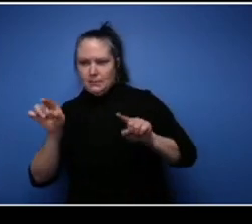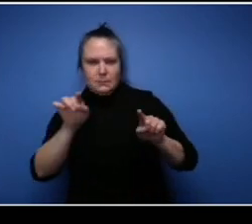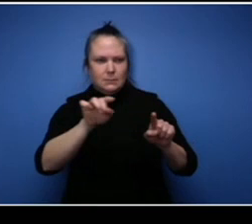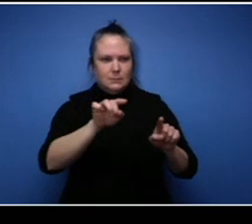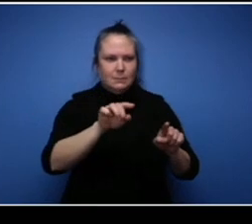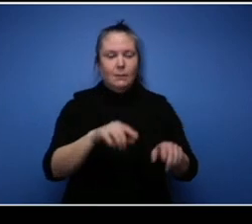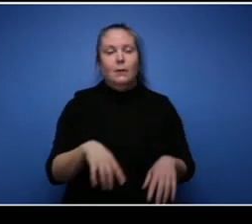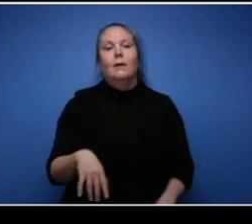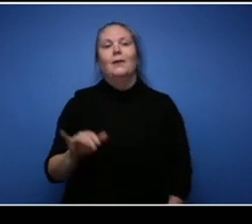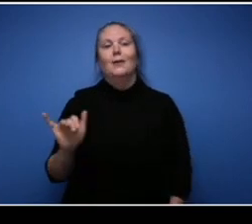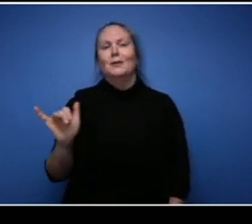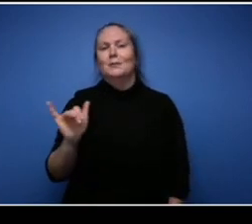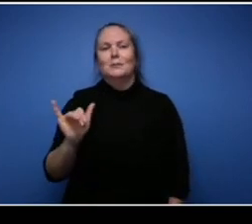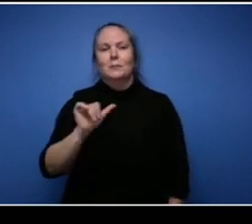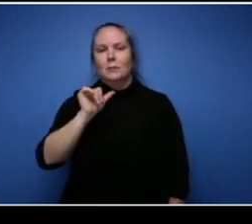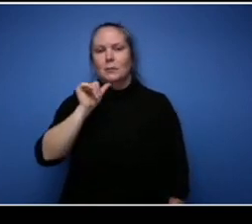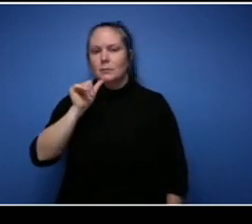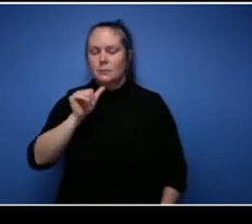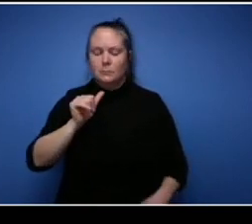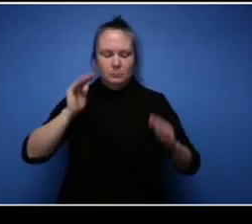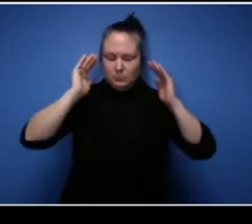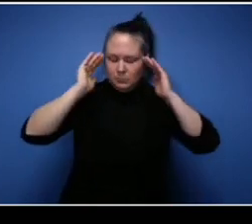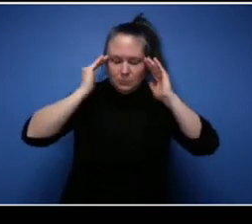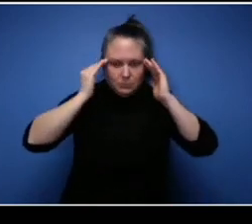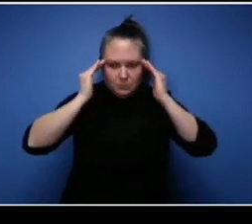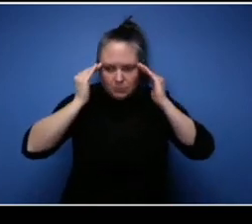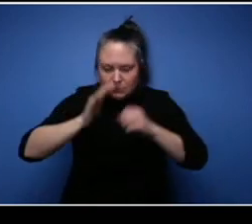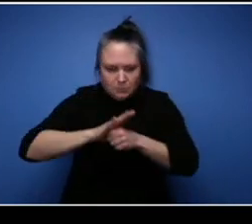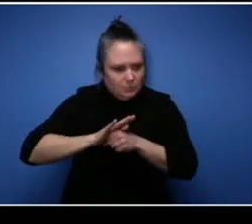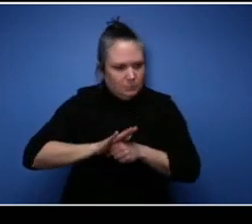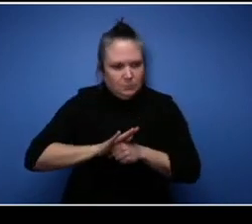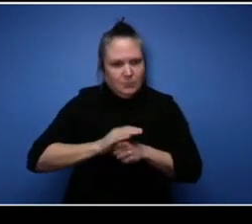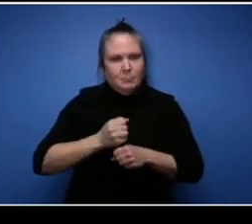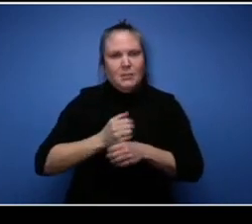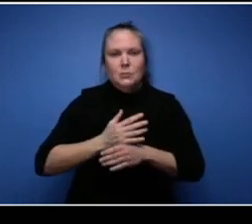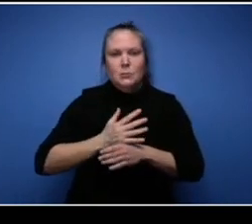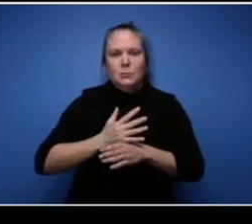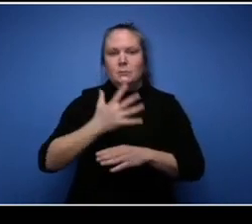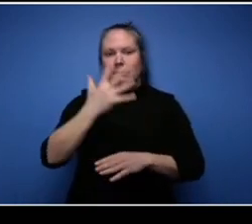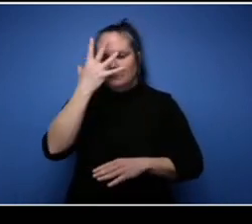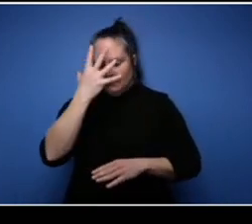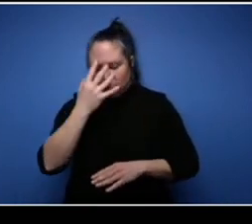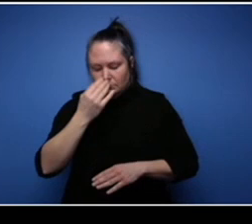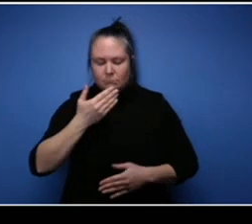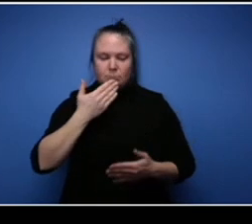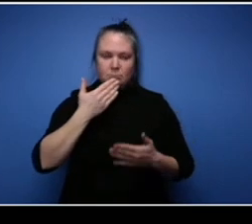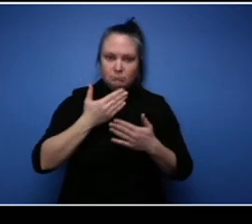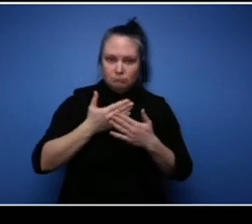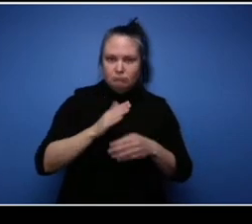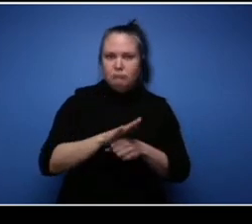make sure you get proper rest and the other thing that's really important is never stop